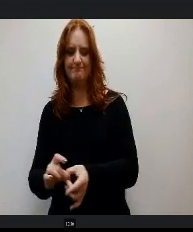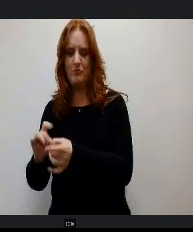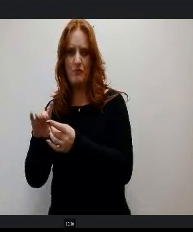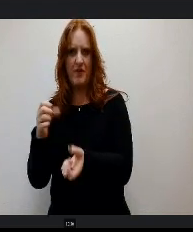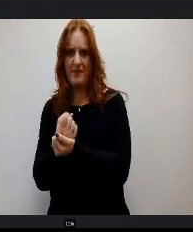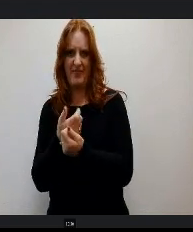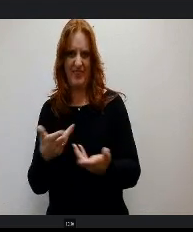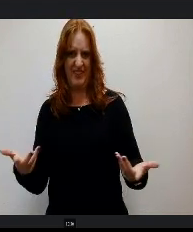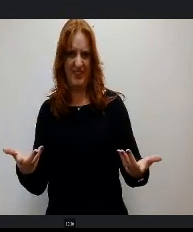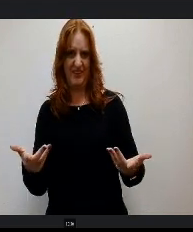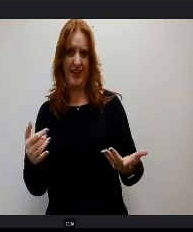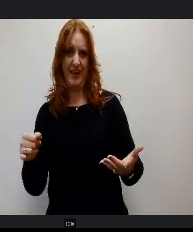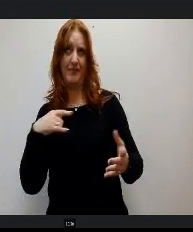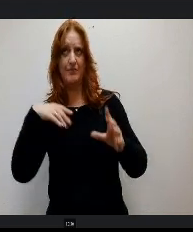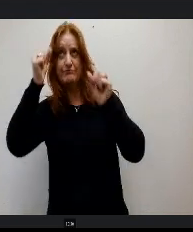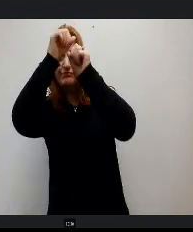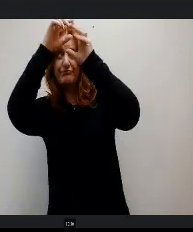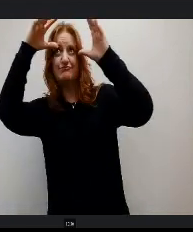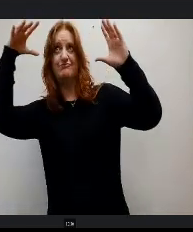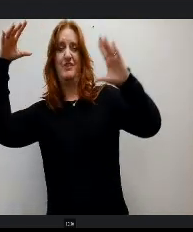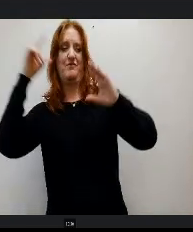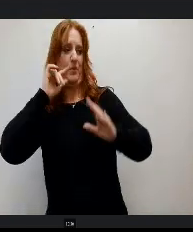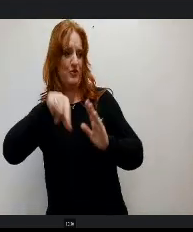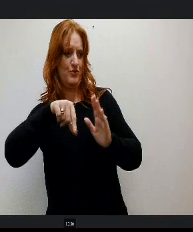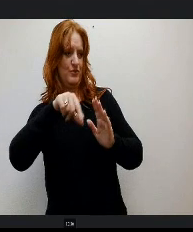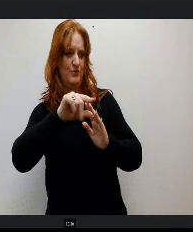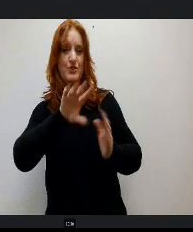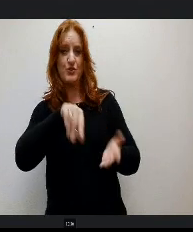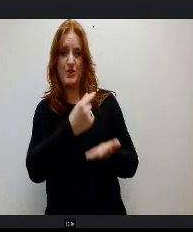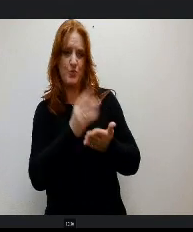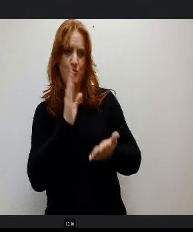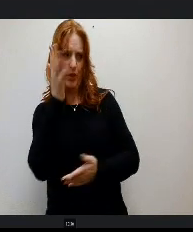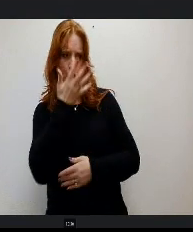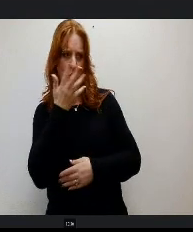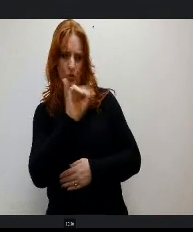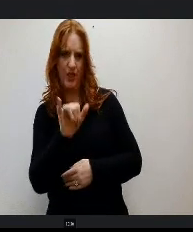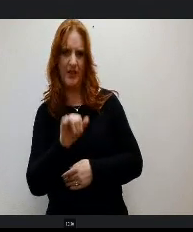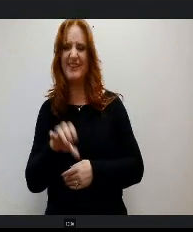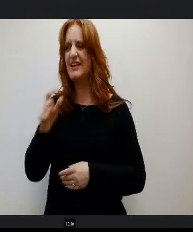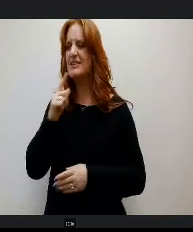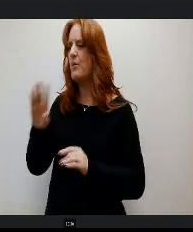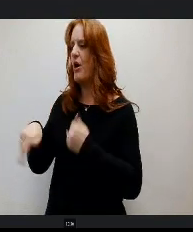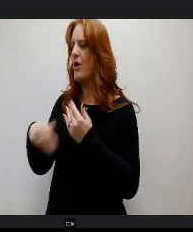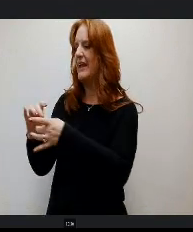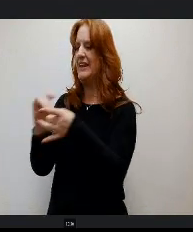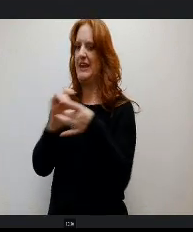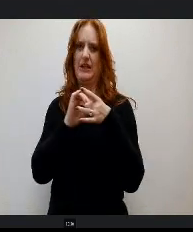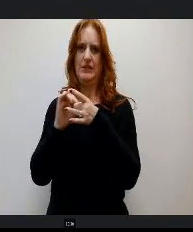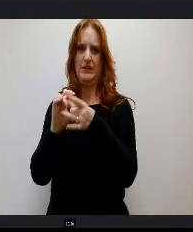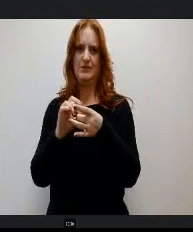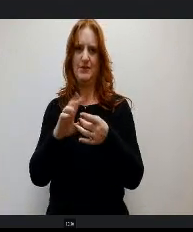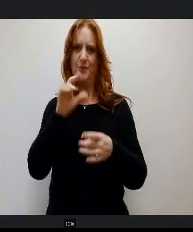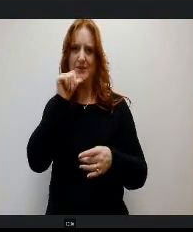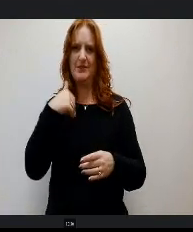For what our graduates will do, it's a way to connect it all and so o there's not silos going on, but it's a way to connect it and have like